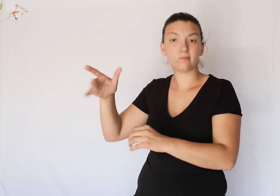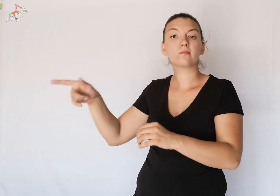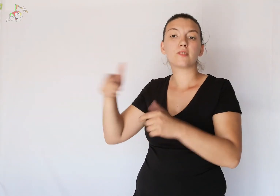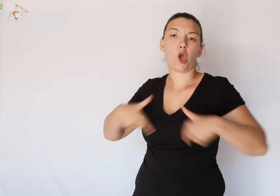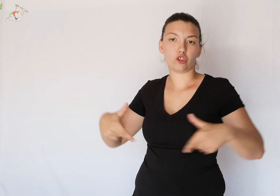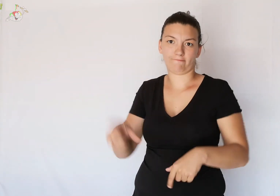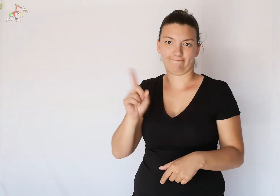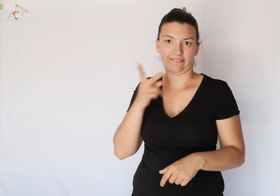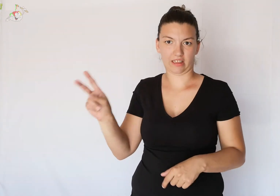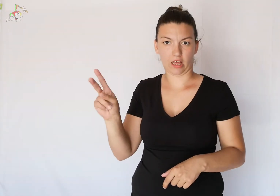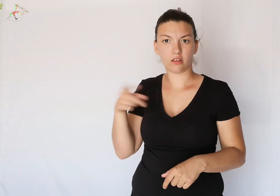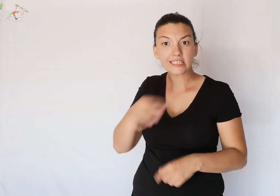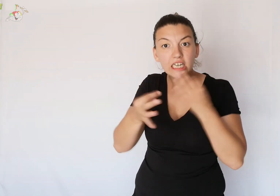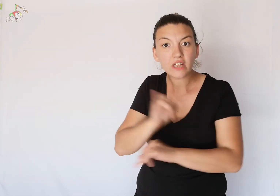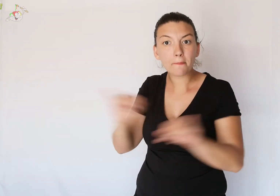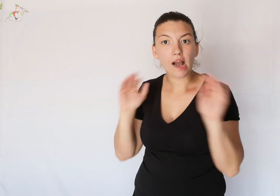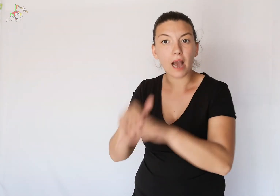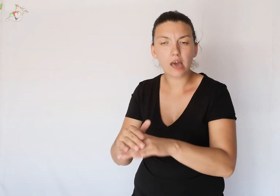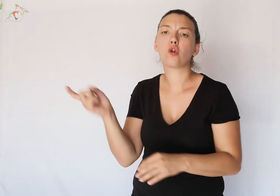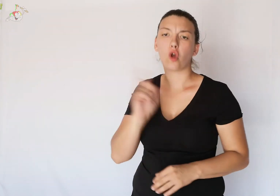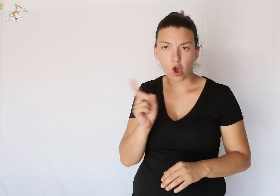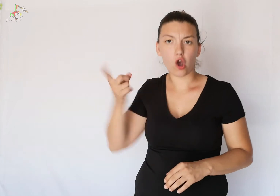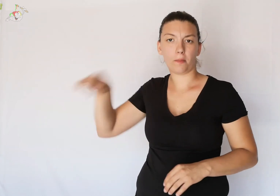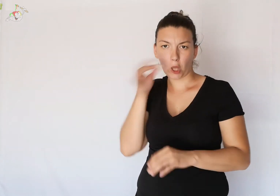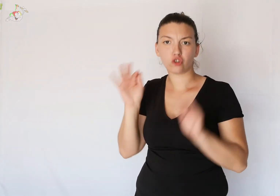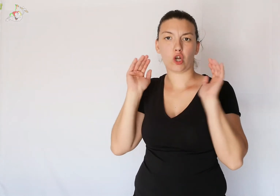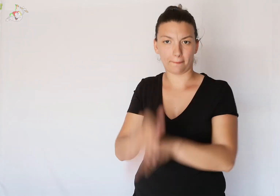swimsuits are forbidden but it does not mean that they can never go for a swim.